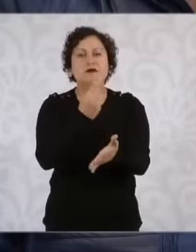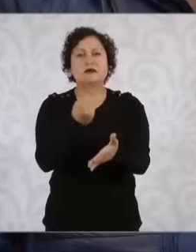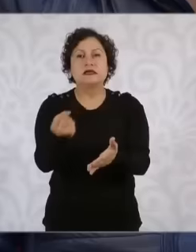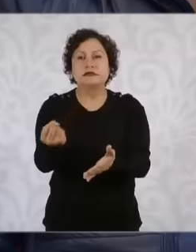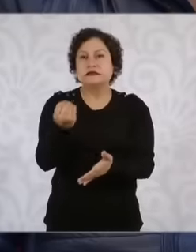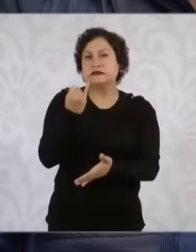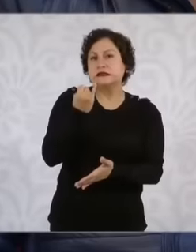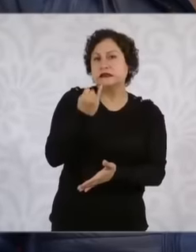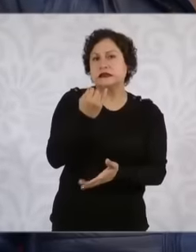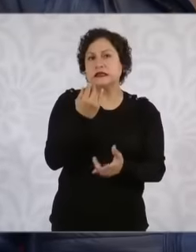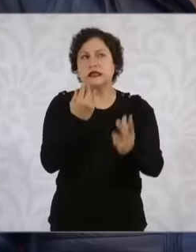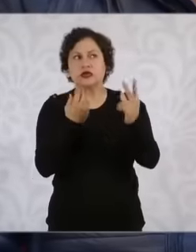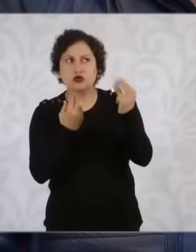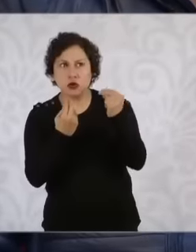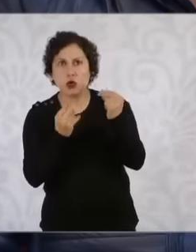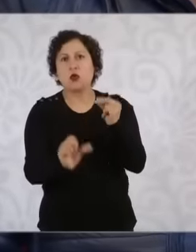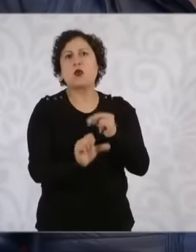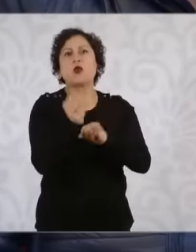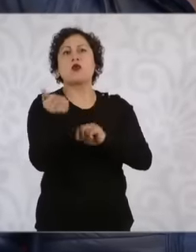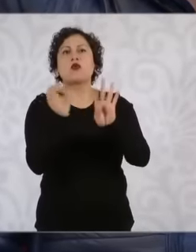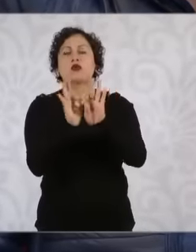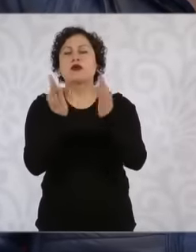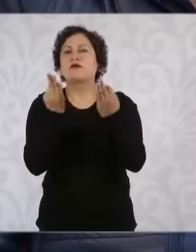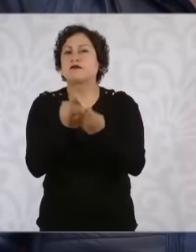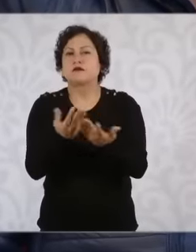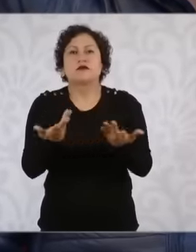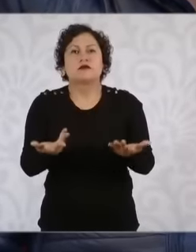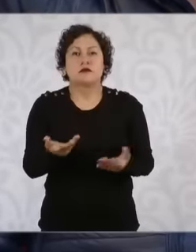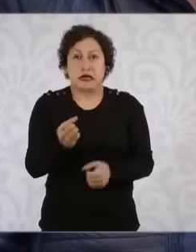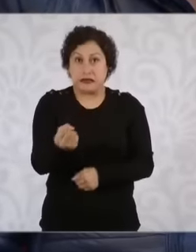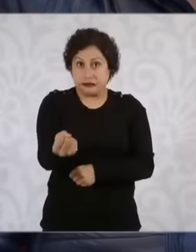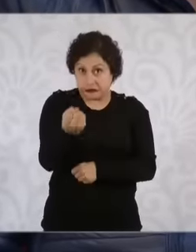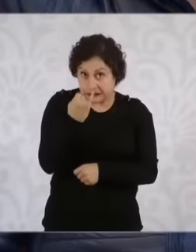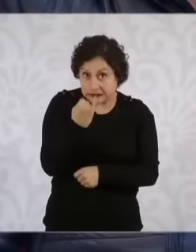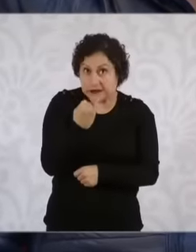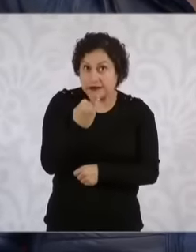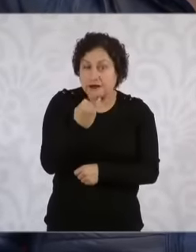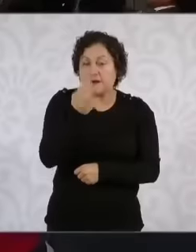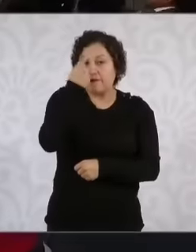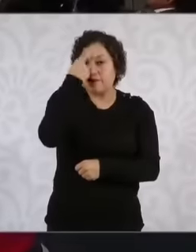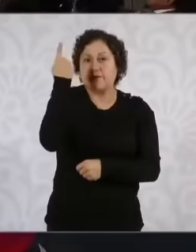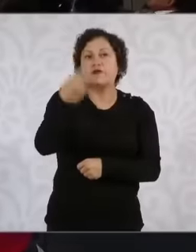What would be the date on which the universalization of health services would be signed?